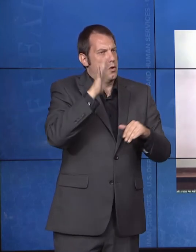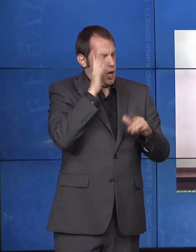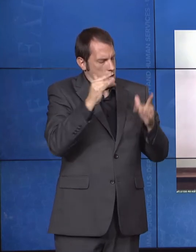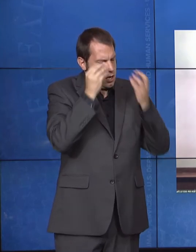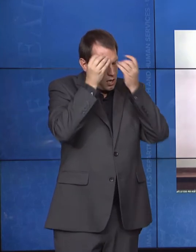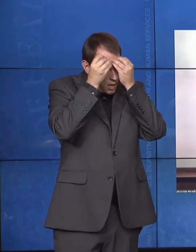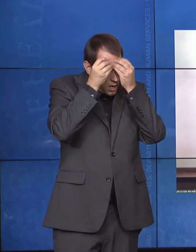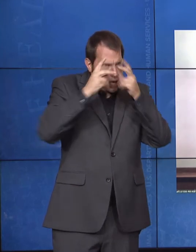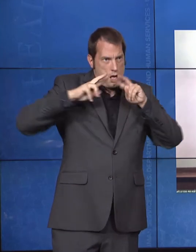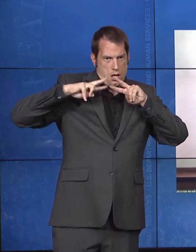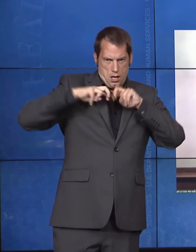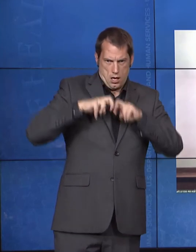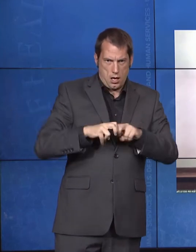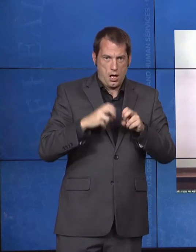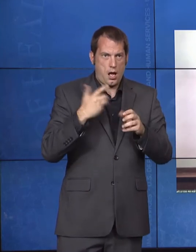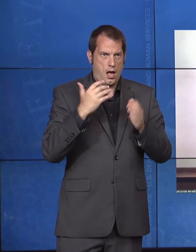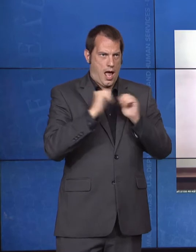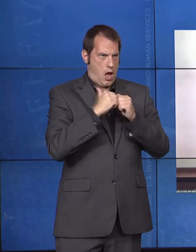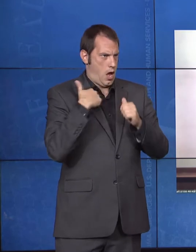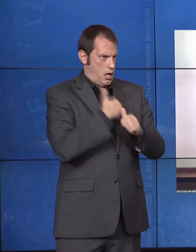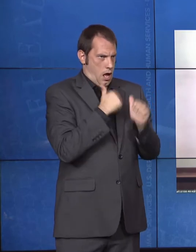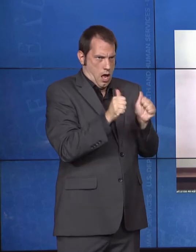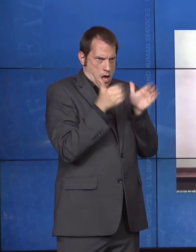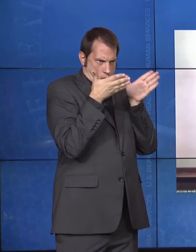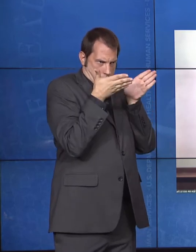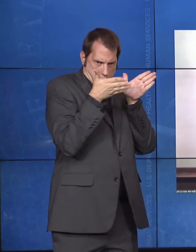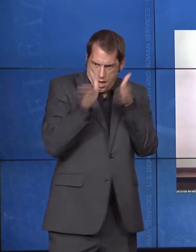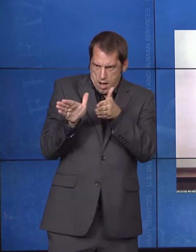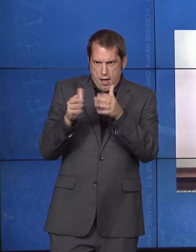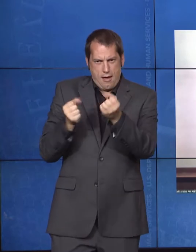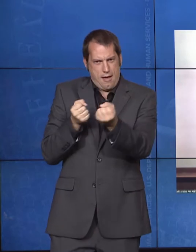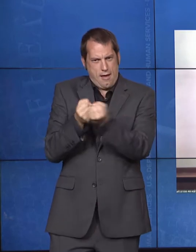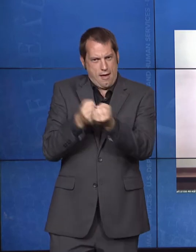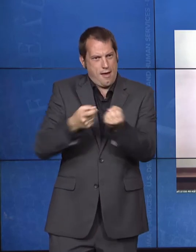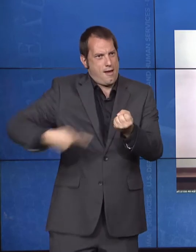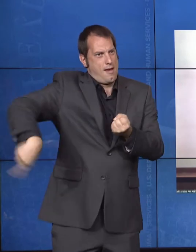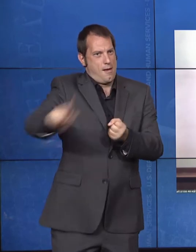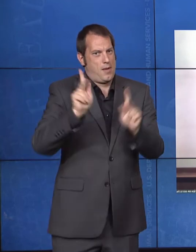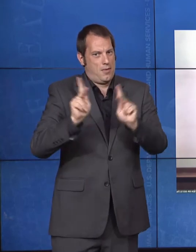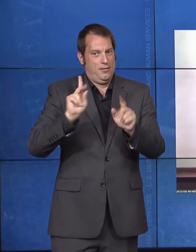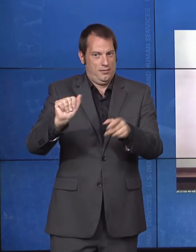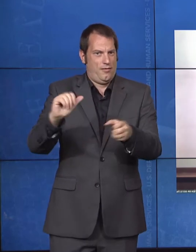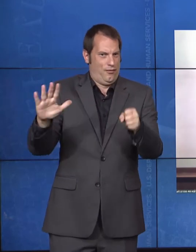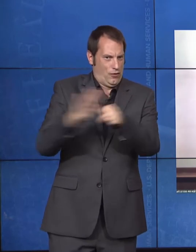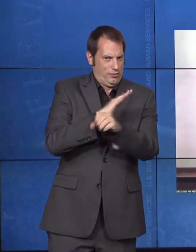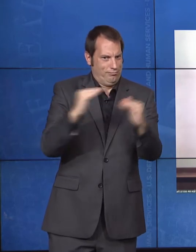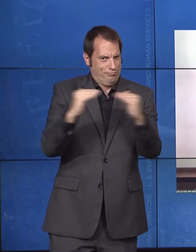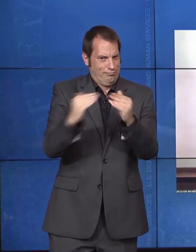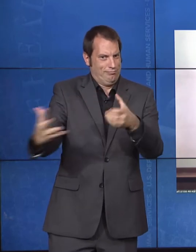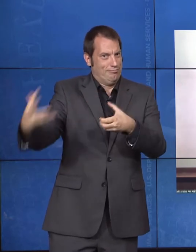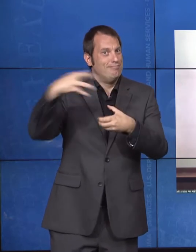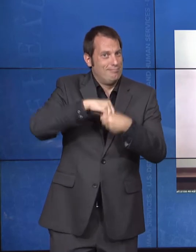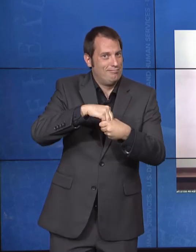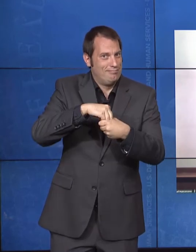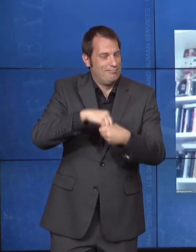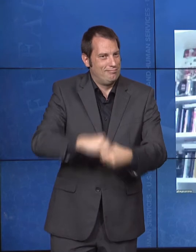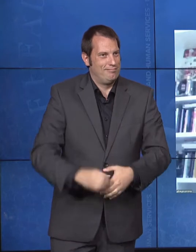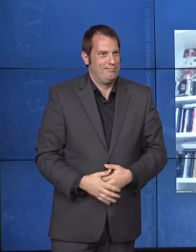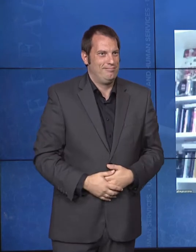with disabilities. Thank you very much, Julie. I appreciate the opportunity.